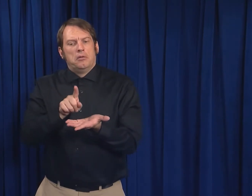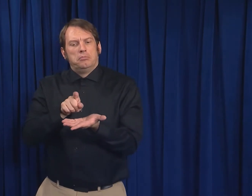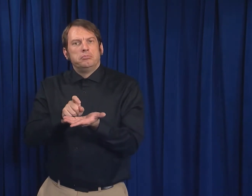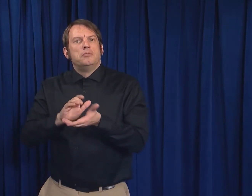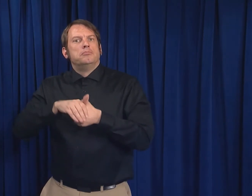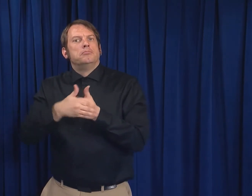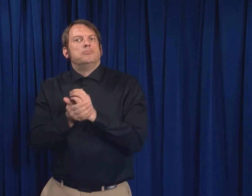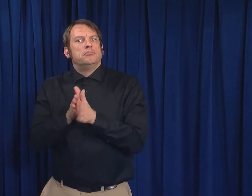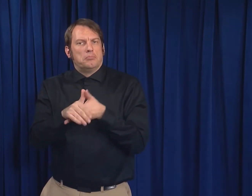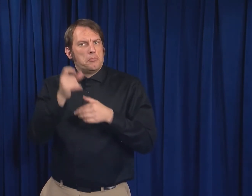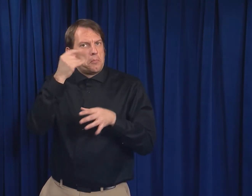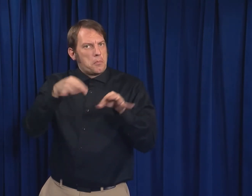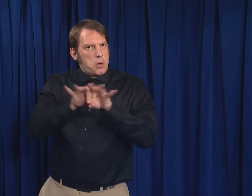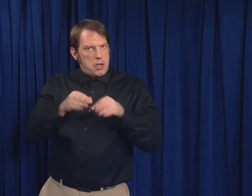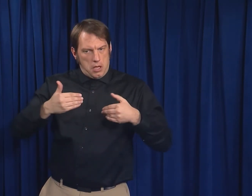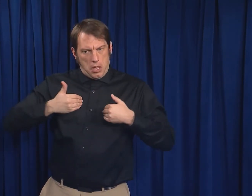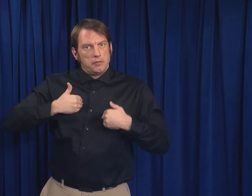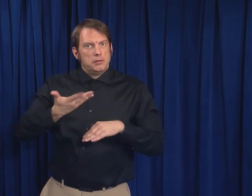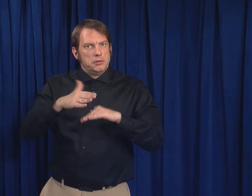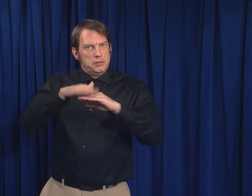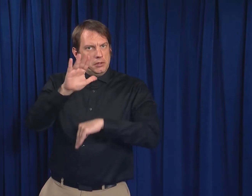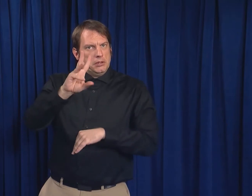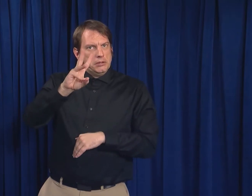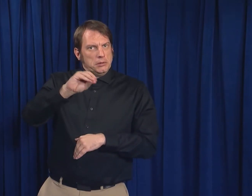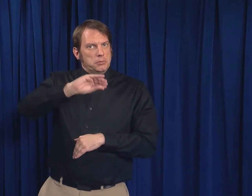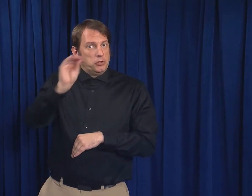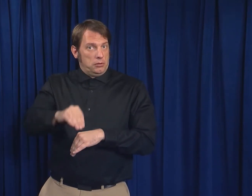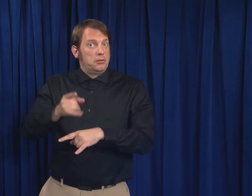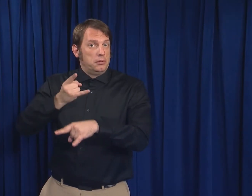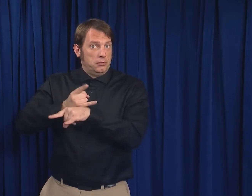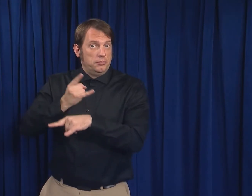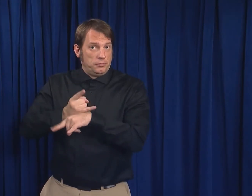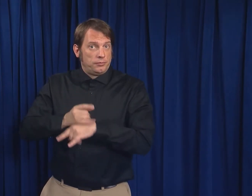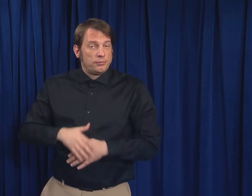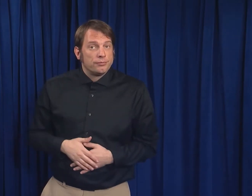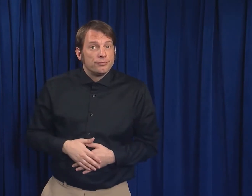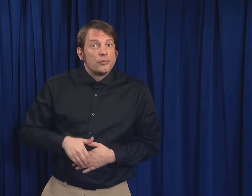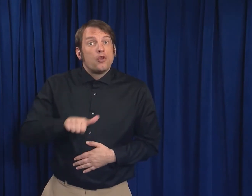use a hand sanitizer with at least 60 percent alcohol.